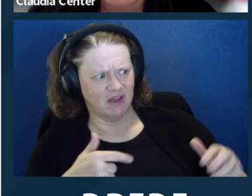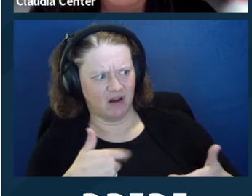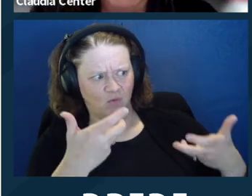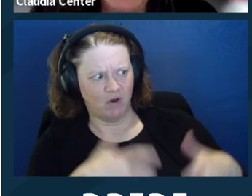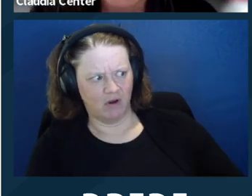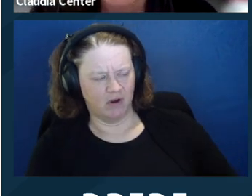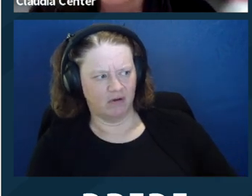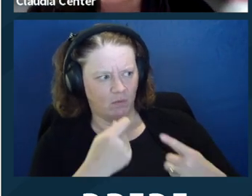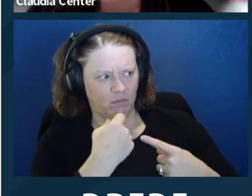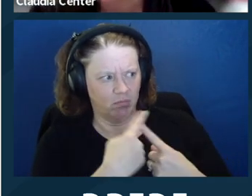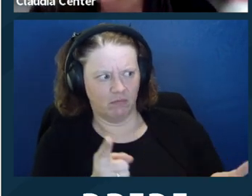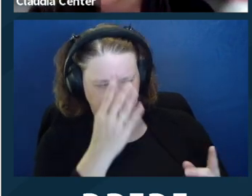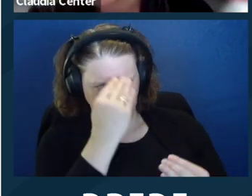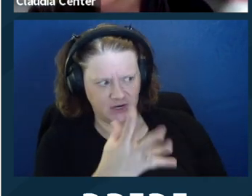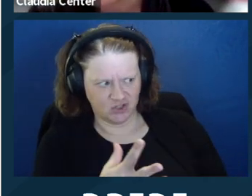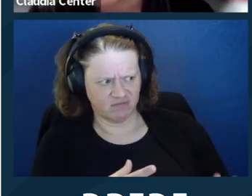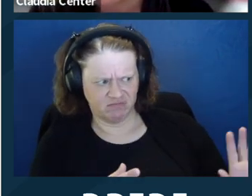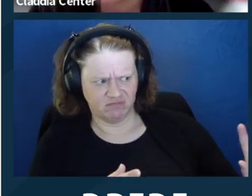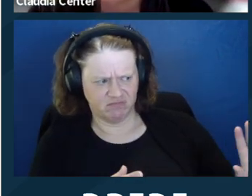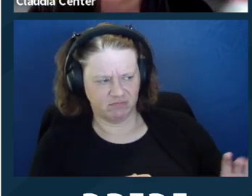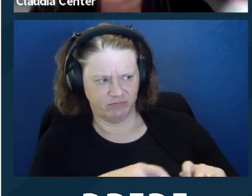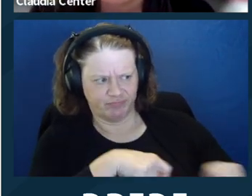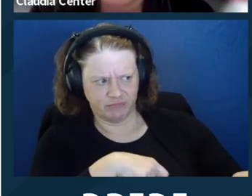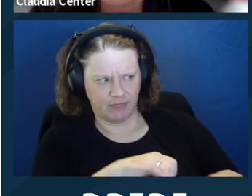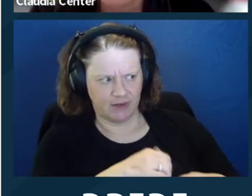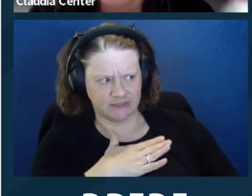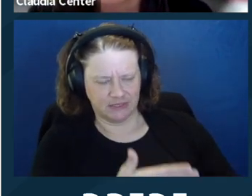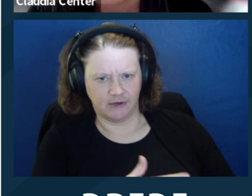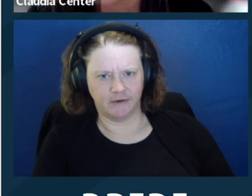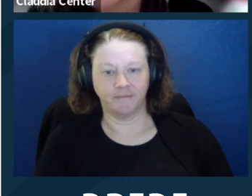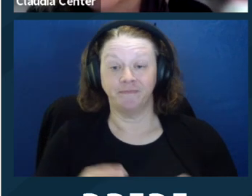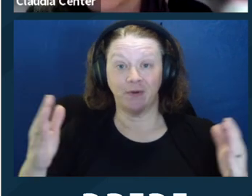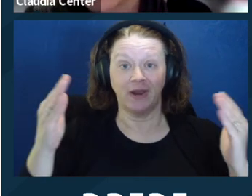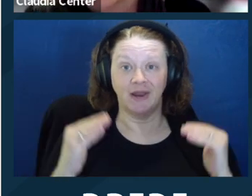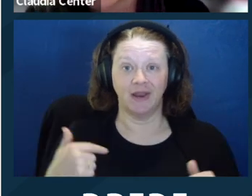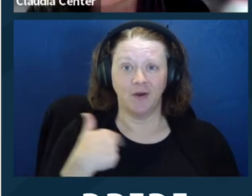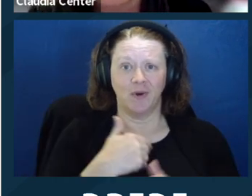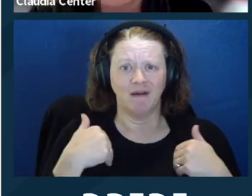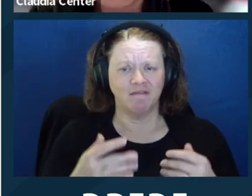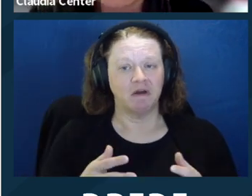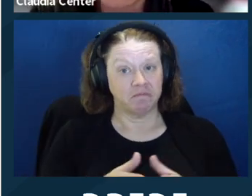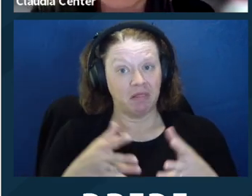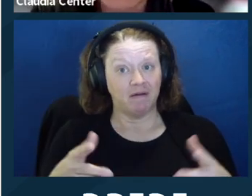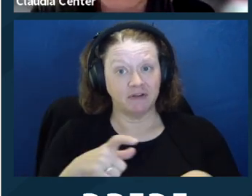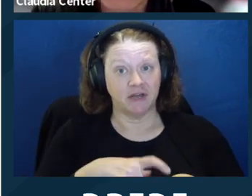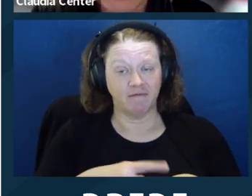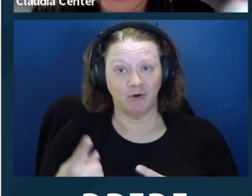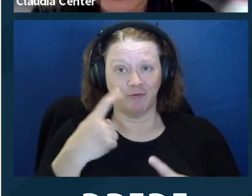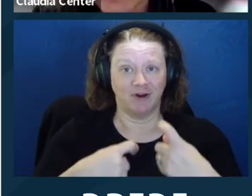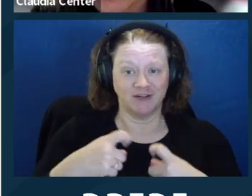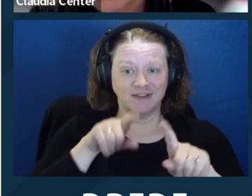amount of time for questions and answers, or to add anything to what we've reviewed.